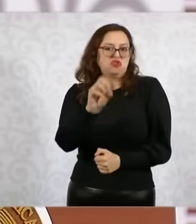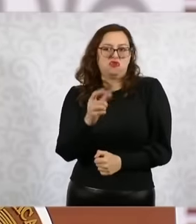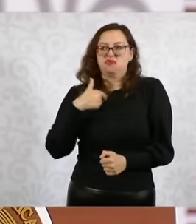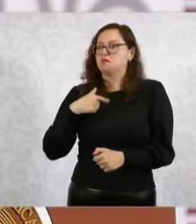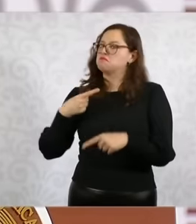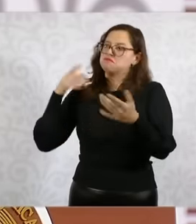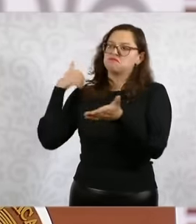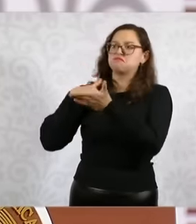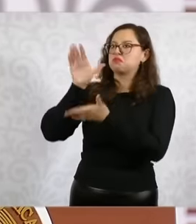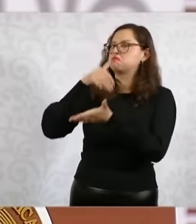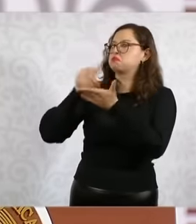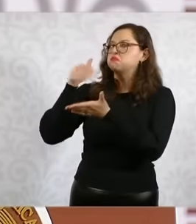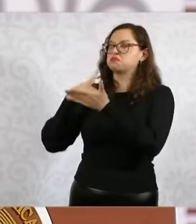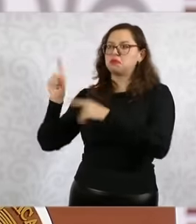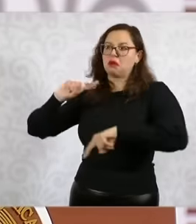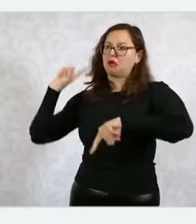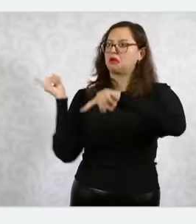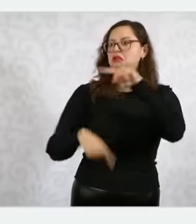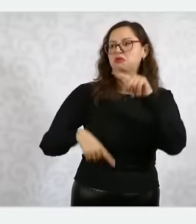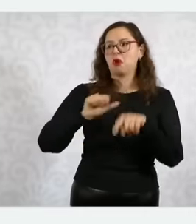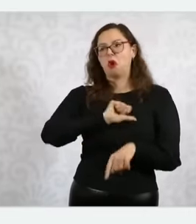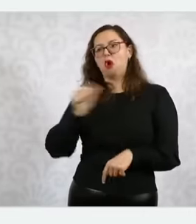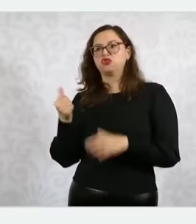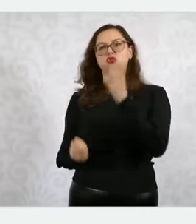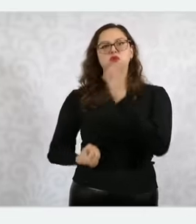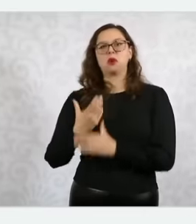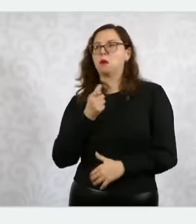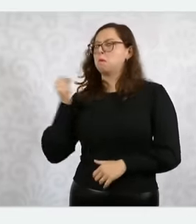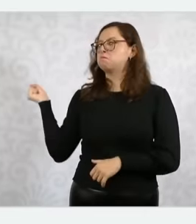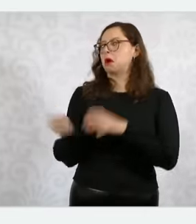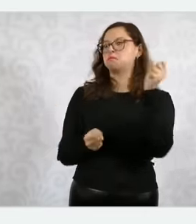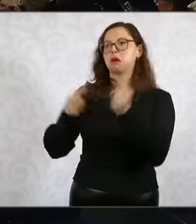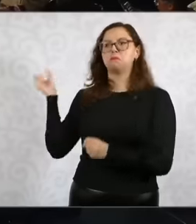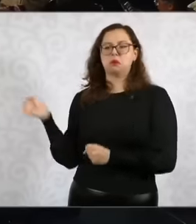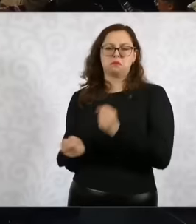maintaining but on our part there will not be any complaints and what does